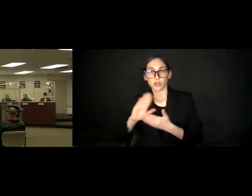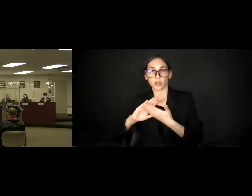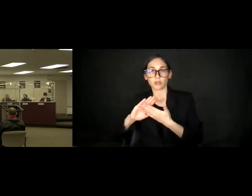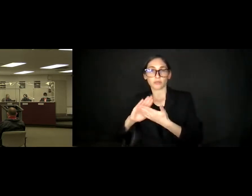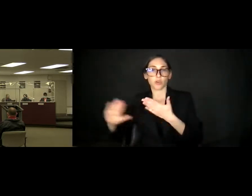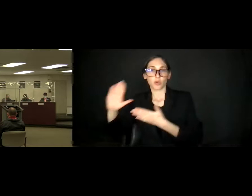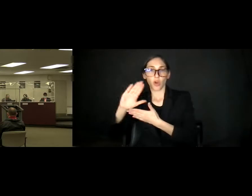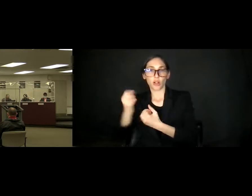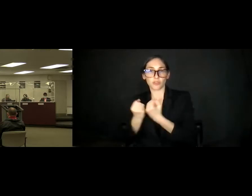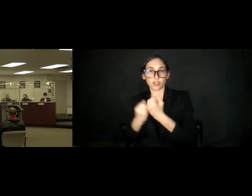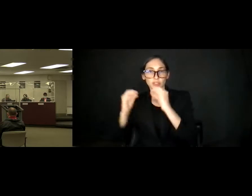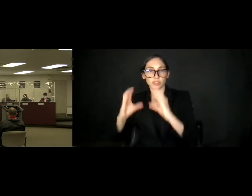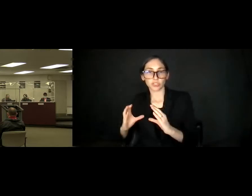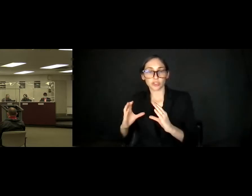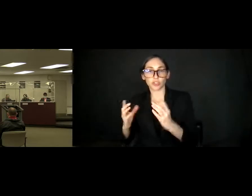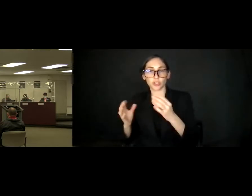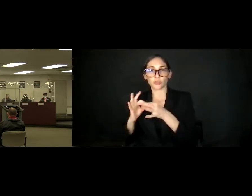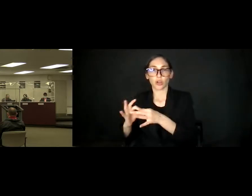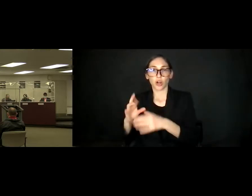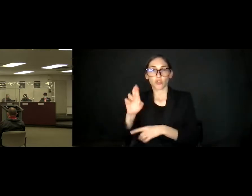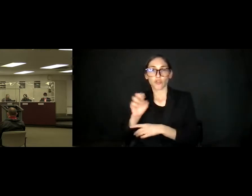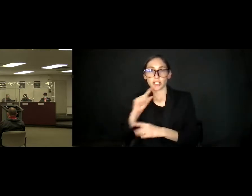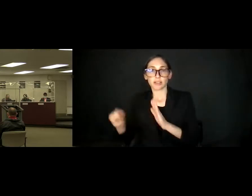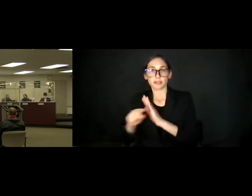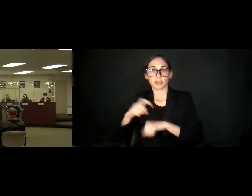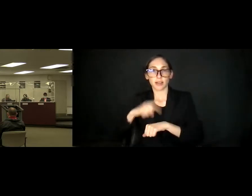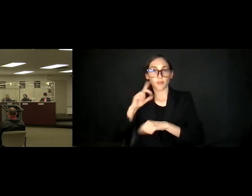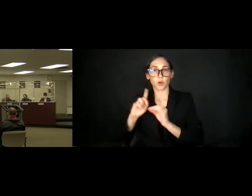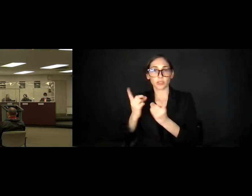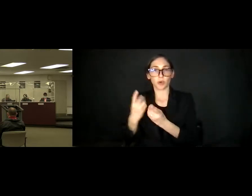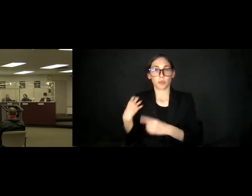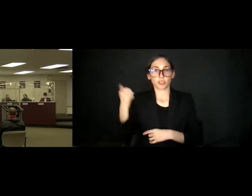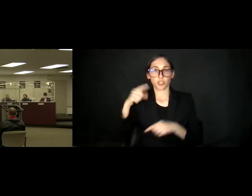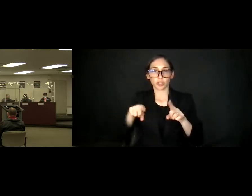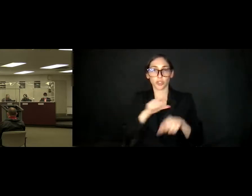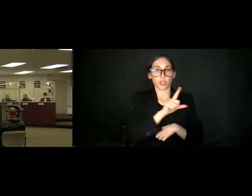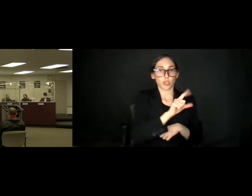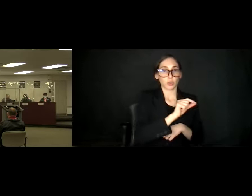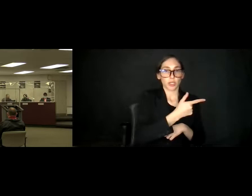Regarding Reassigned Time for Department Chairs During the 2021-2022 Academic Year.